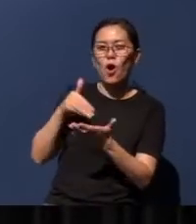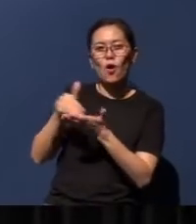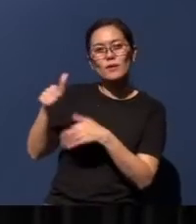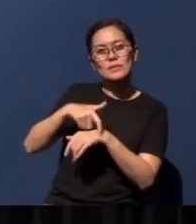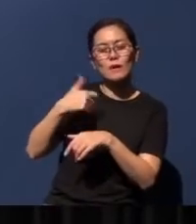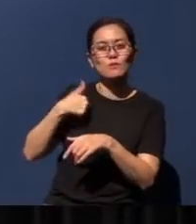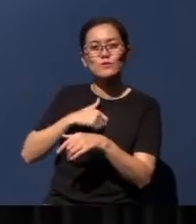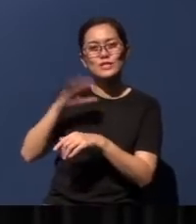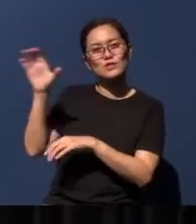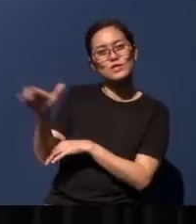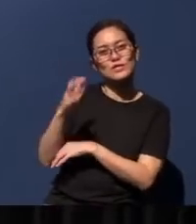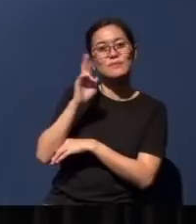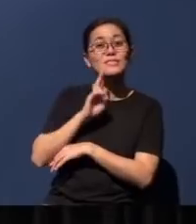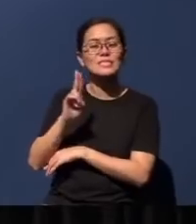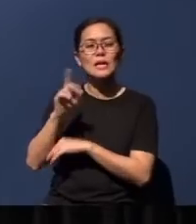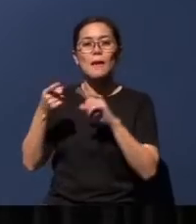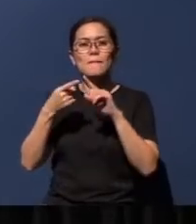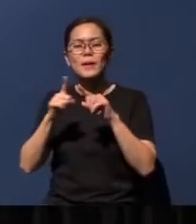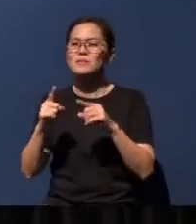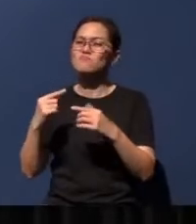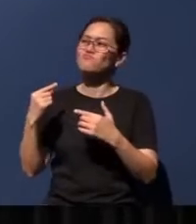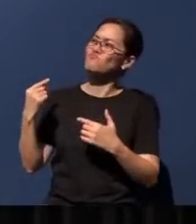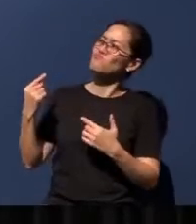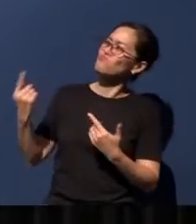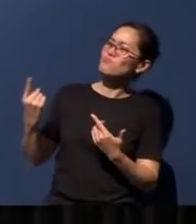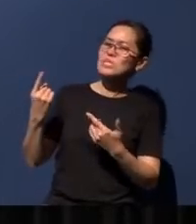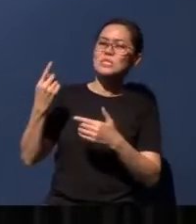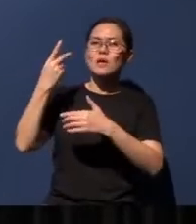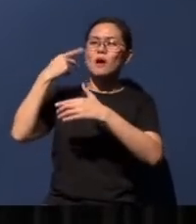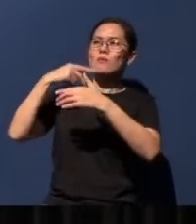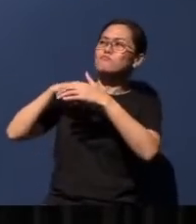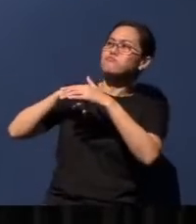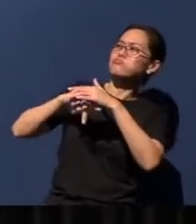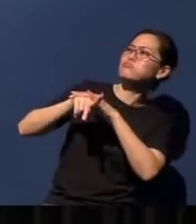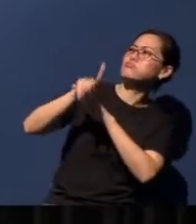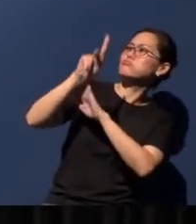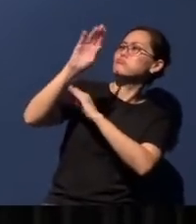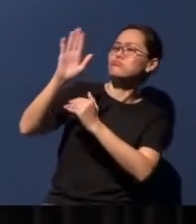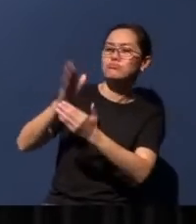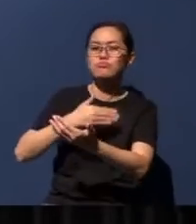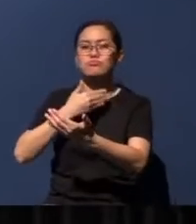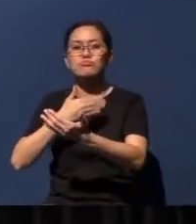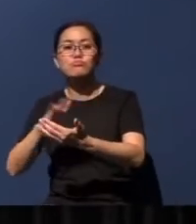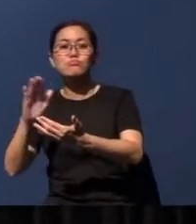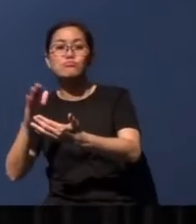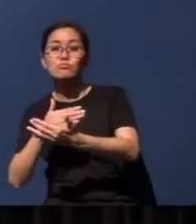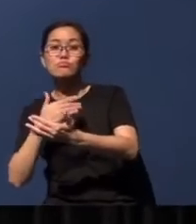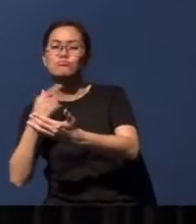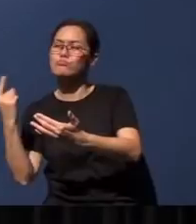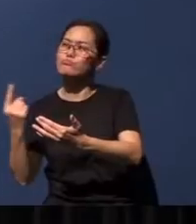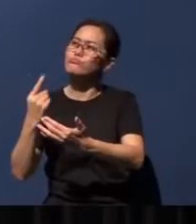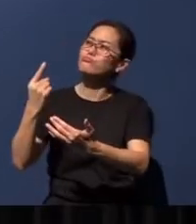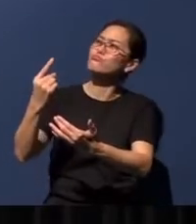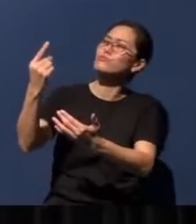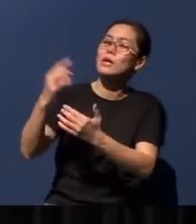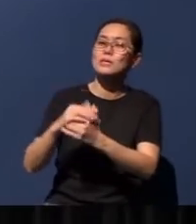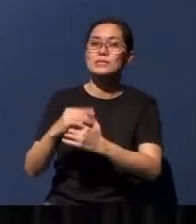it is an evergreen prophetic song. A song that, you know, that tells us about Christ's return